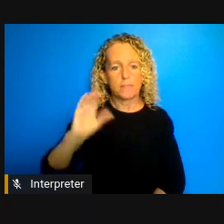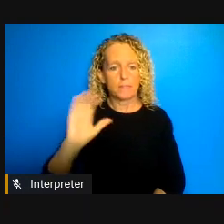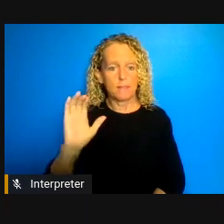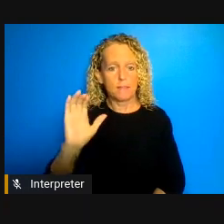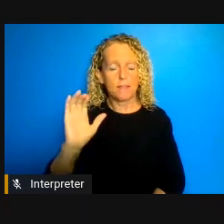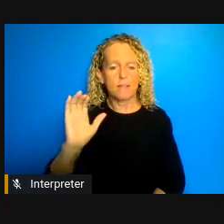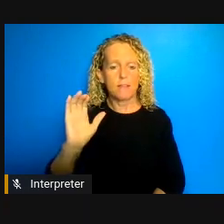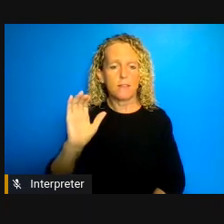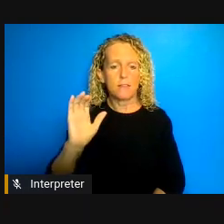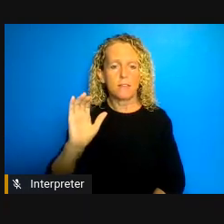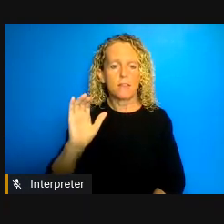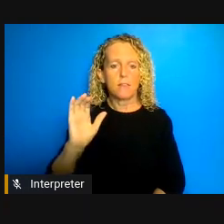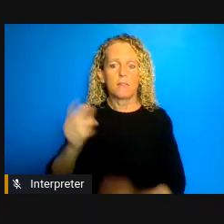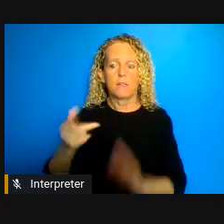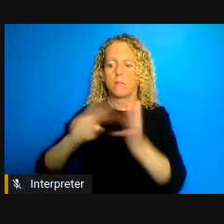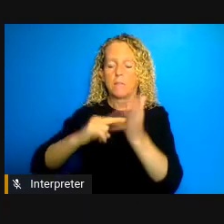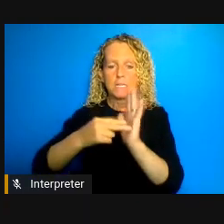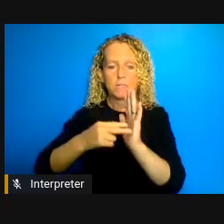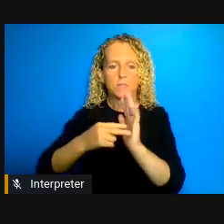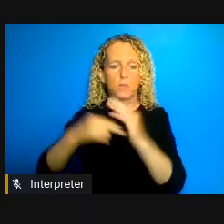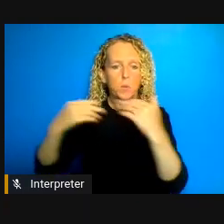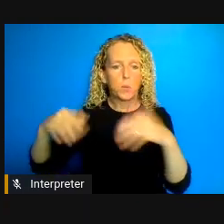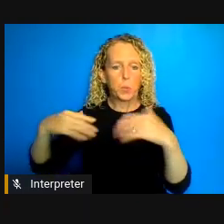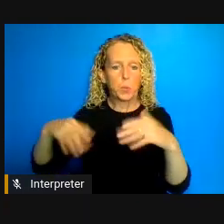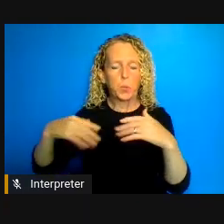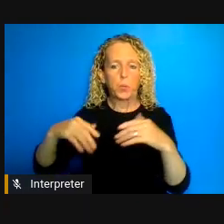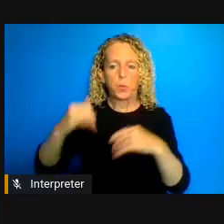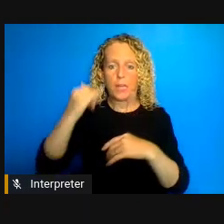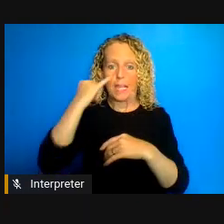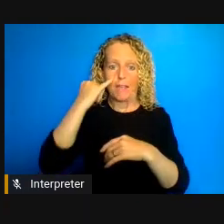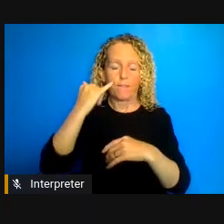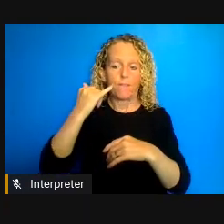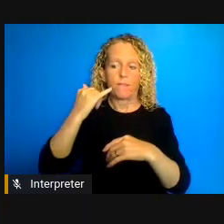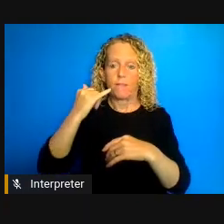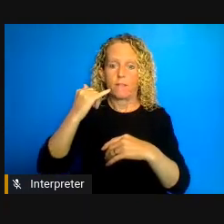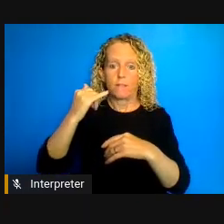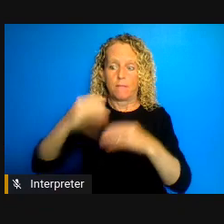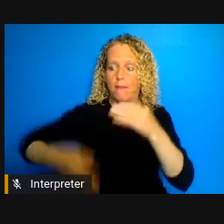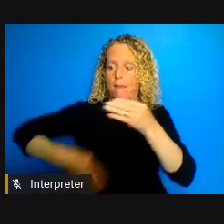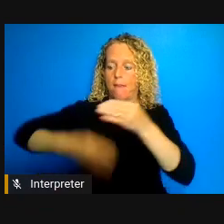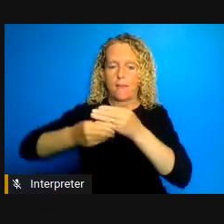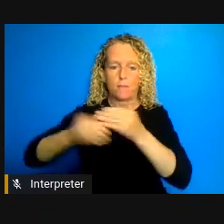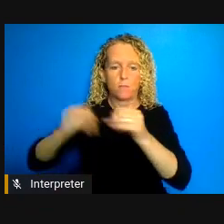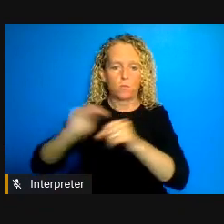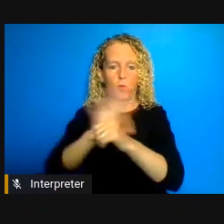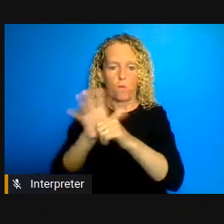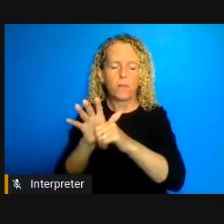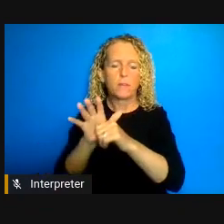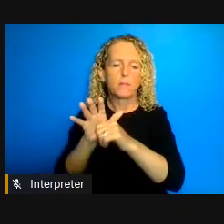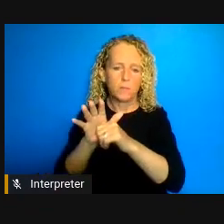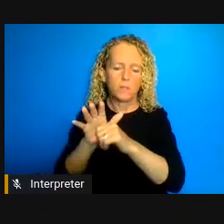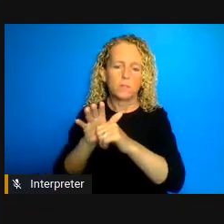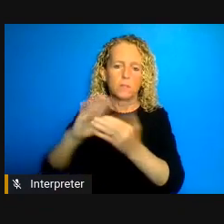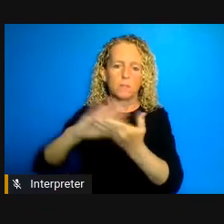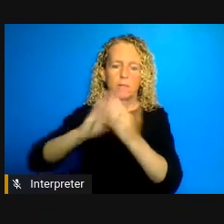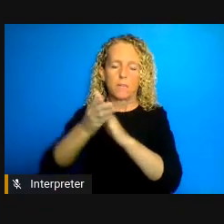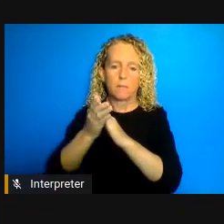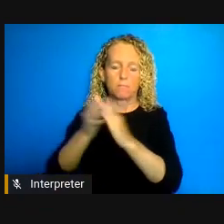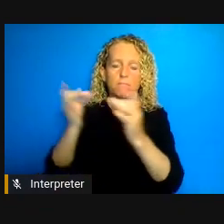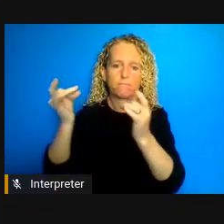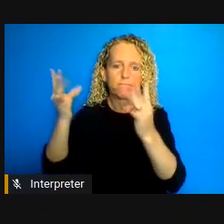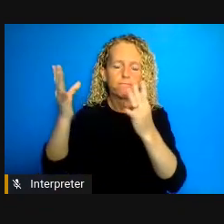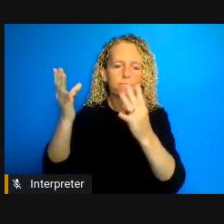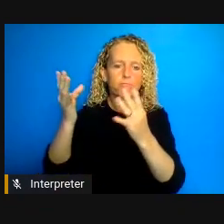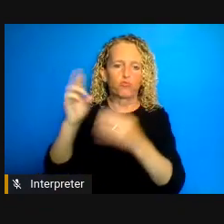serious outcomes for COVID-19 and just a slight gesture towards Sheila's work, not